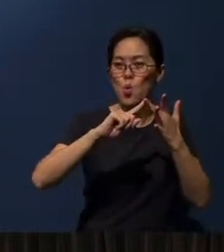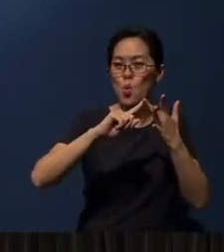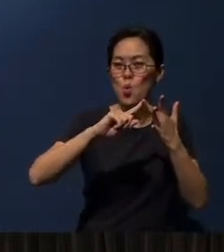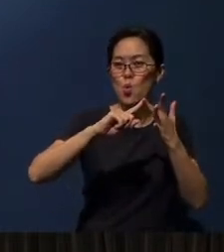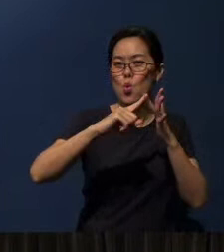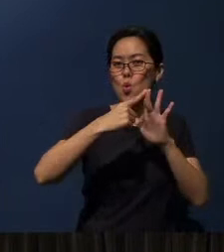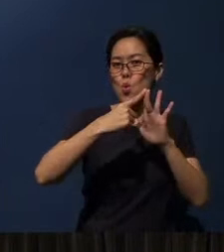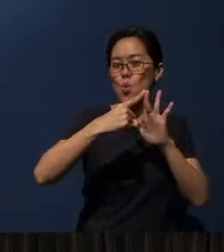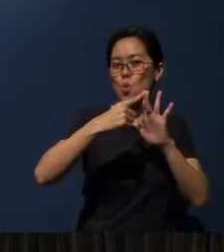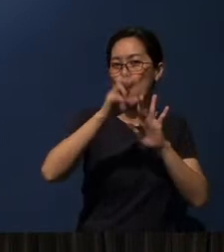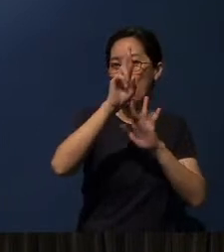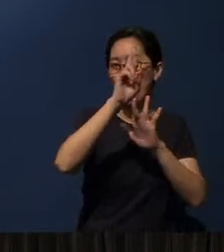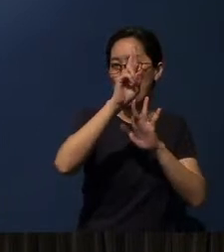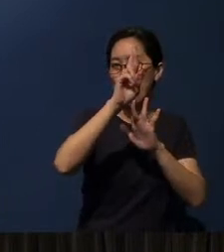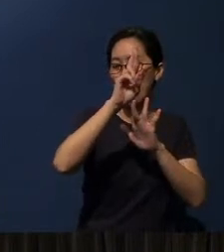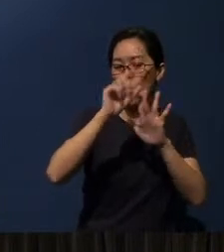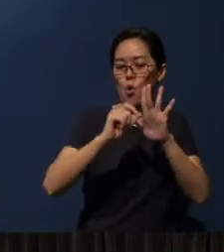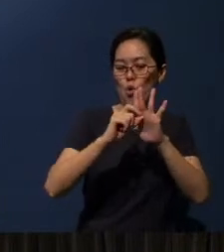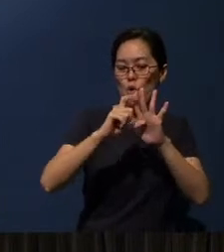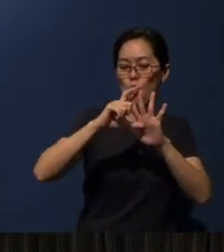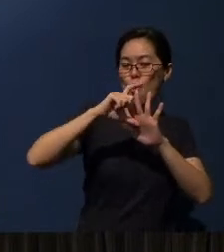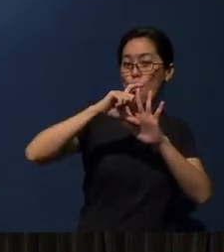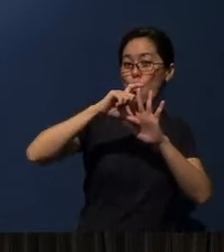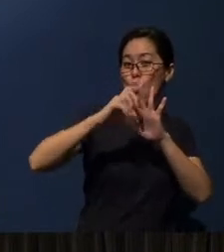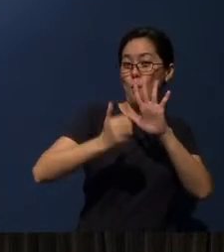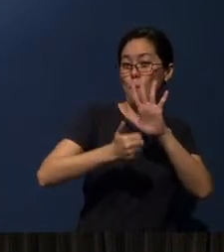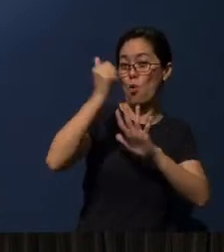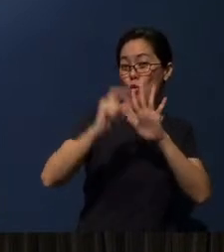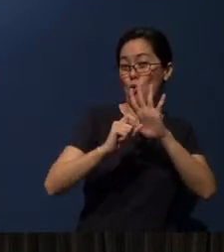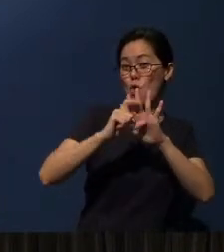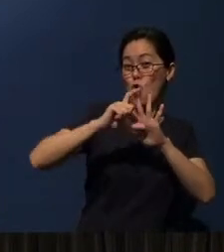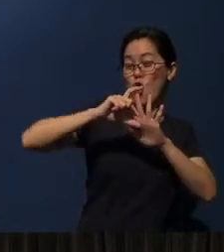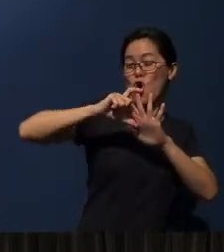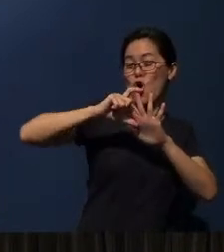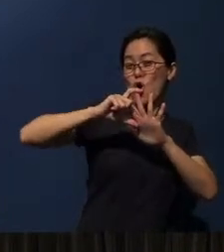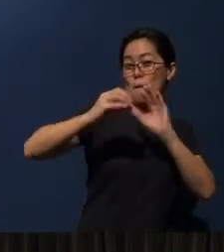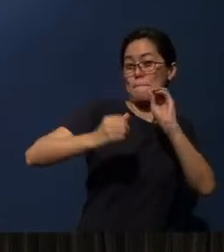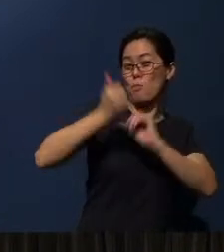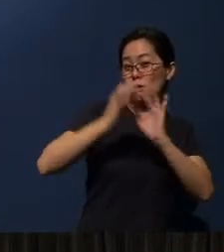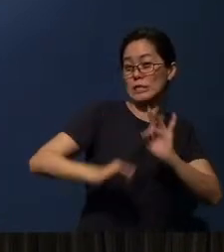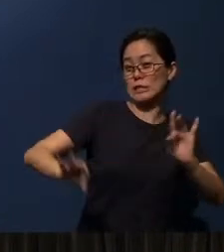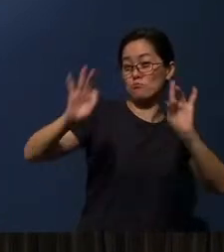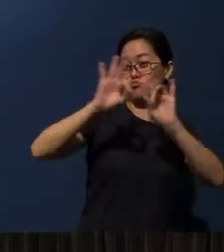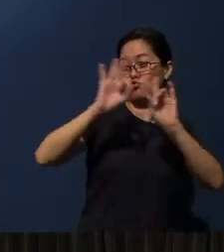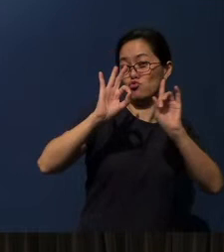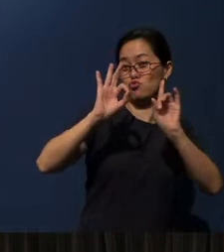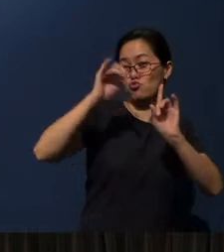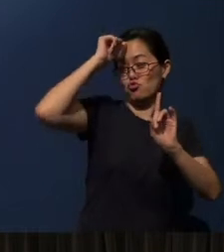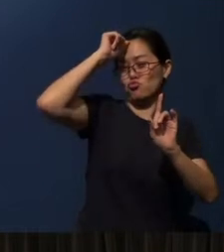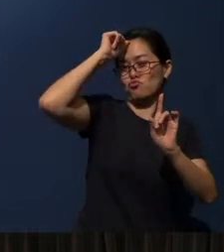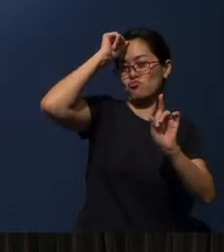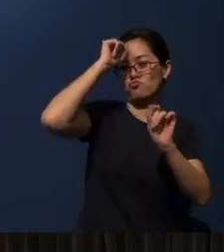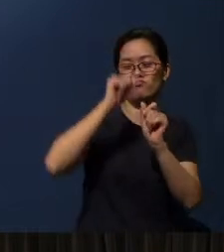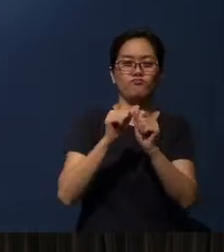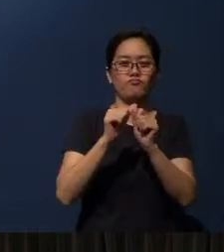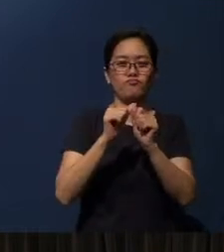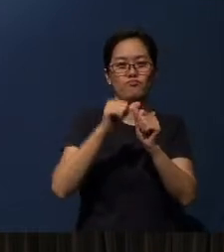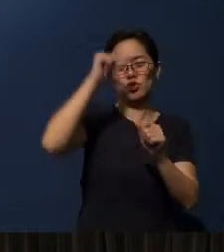The longest finger that you have tells you, therefore this is the most important thing about it. It’s about Remembering. Remembering.